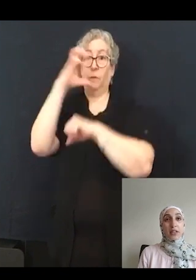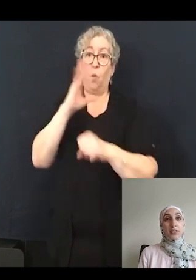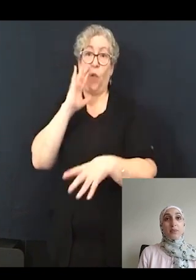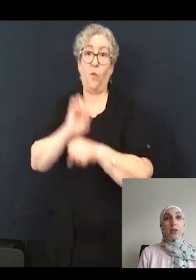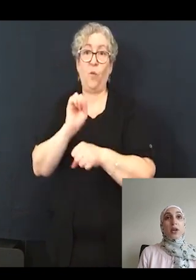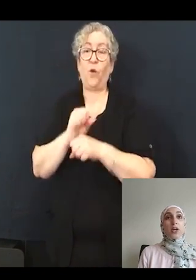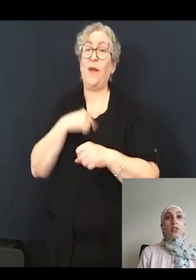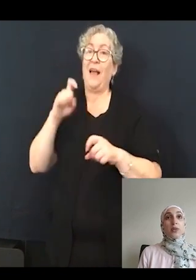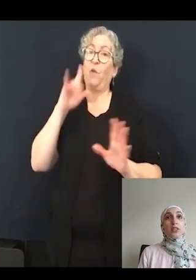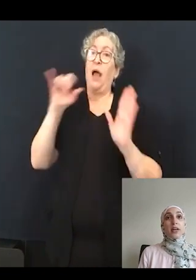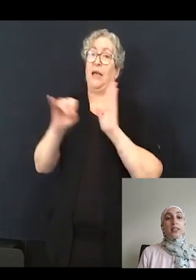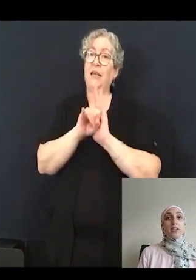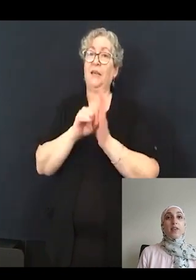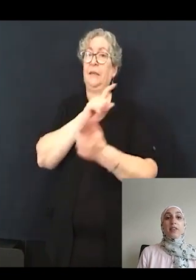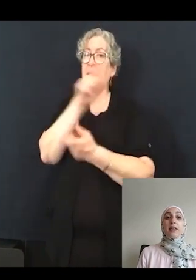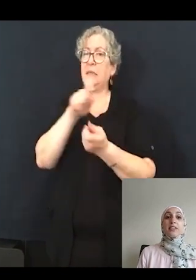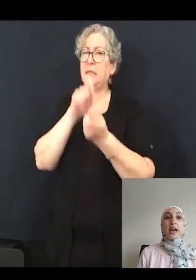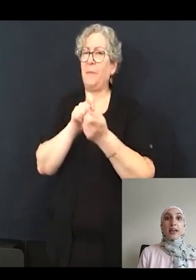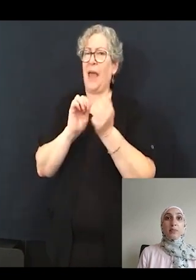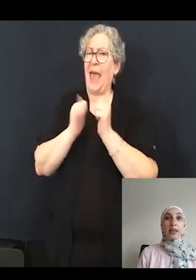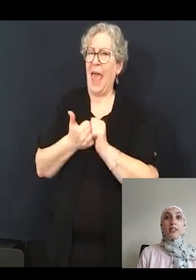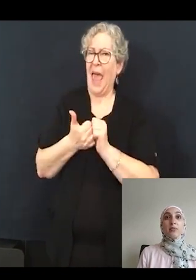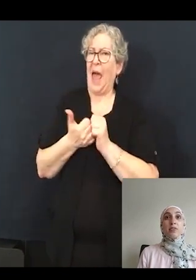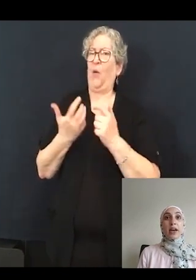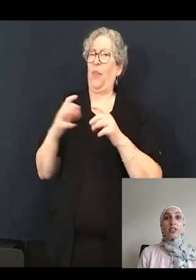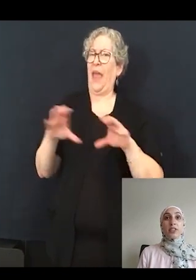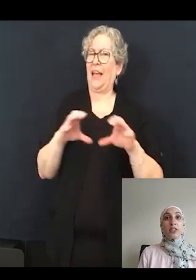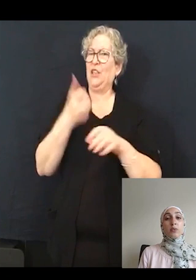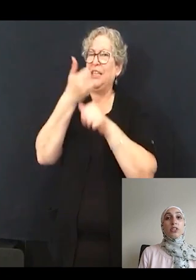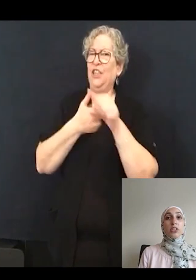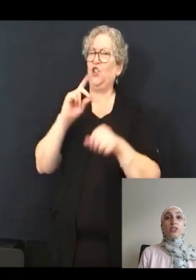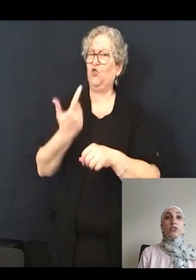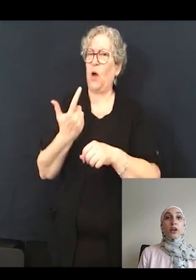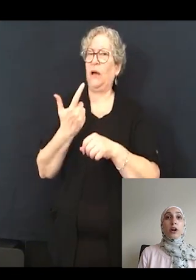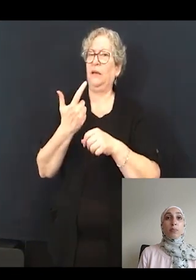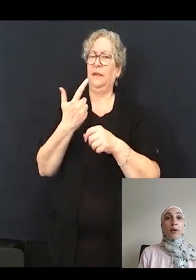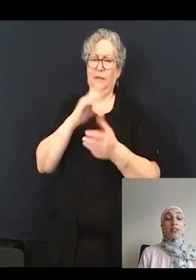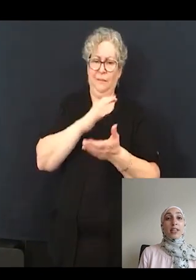So we need to identify the exact mechanism of action in which each drug compound is acting